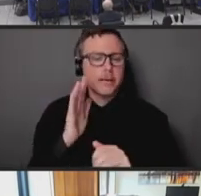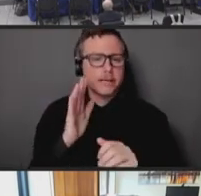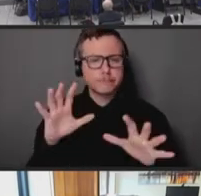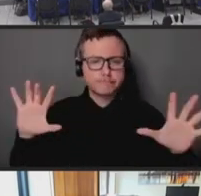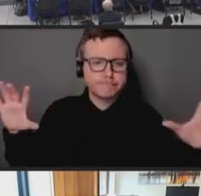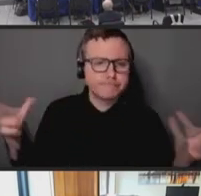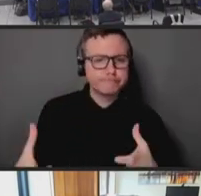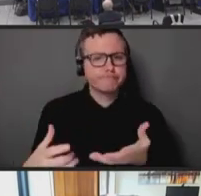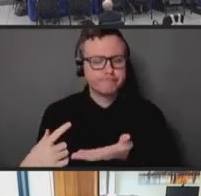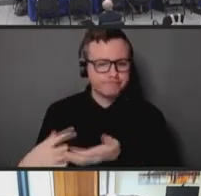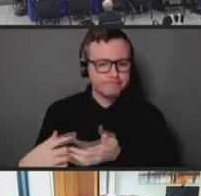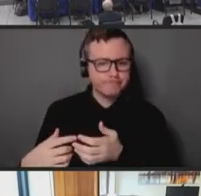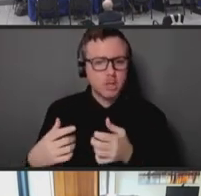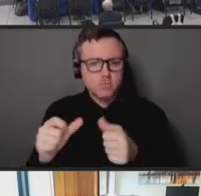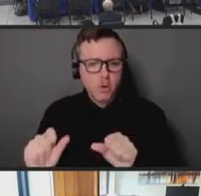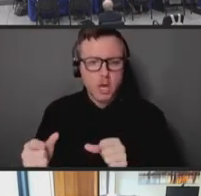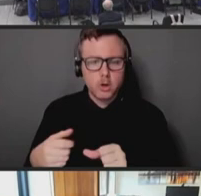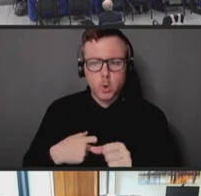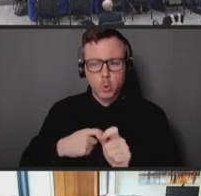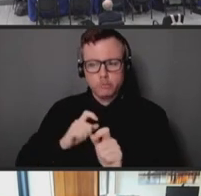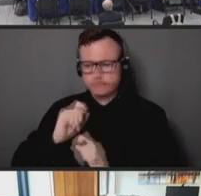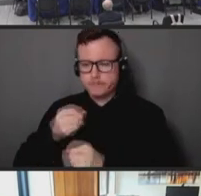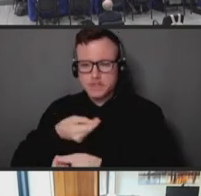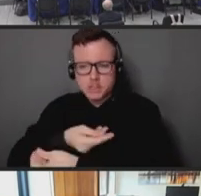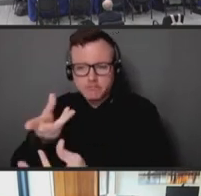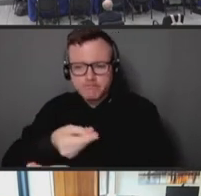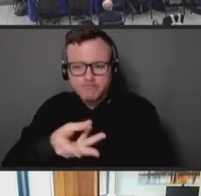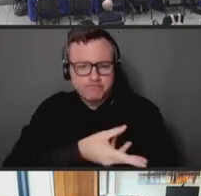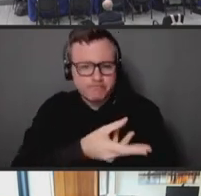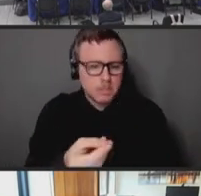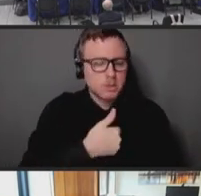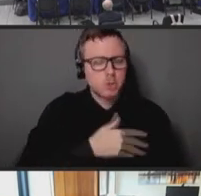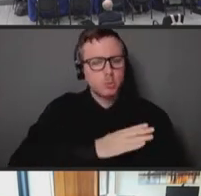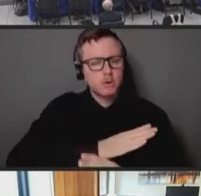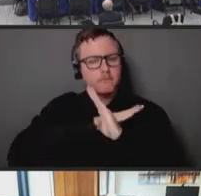carry out distribution, to prevent a great loss of life in a terrible